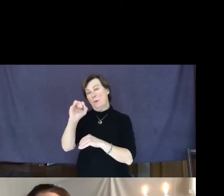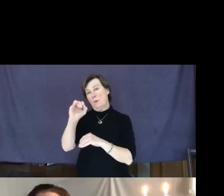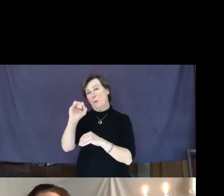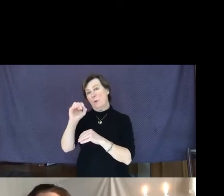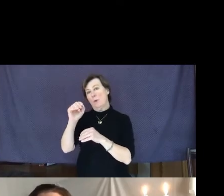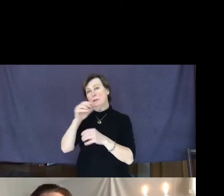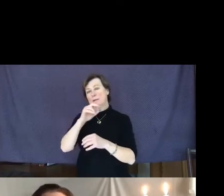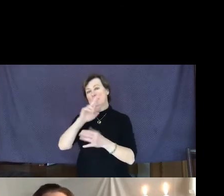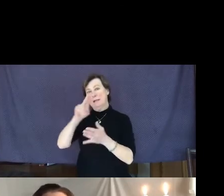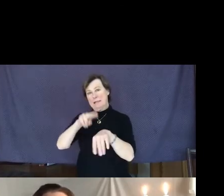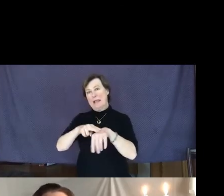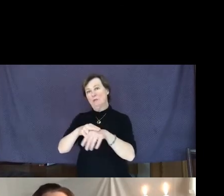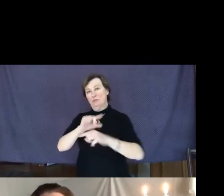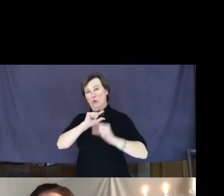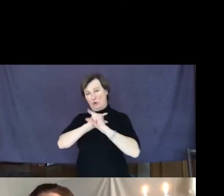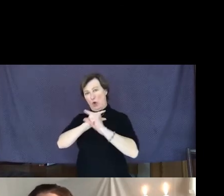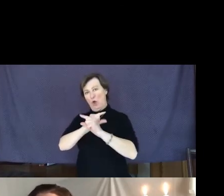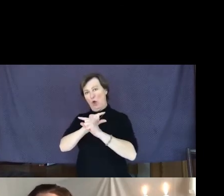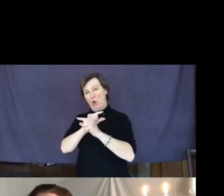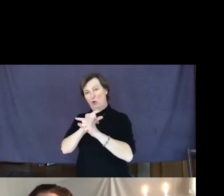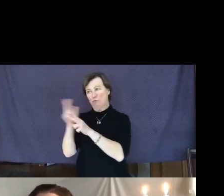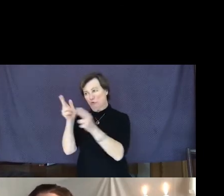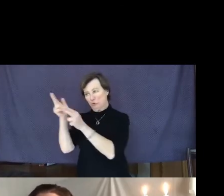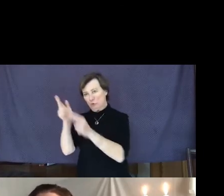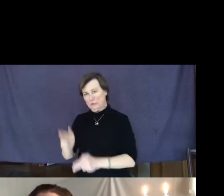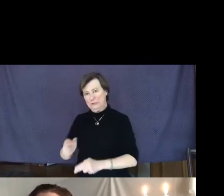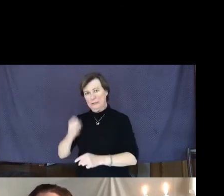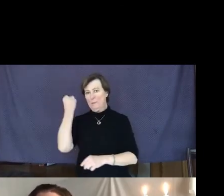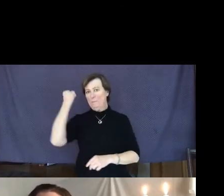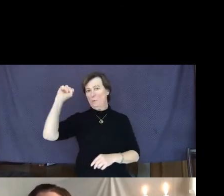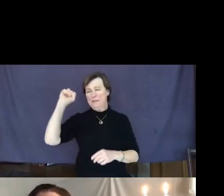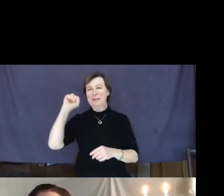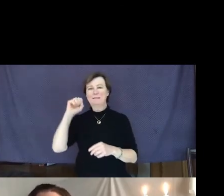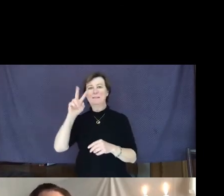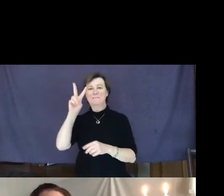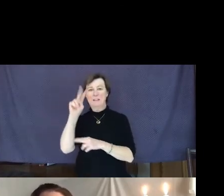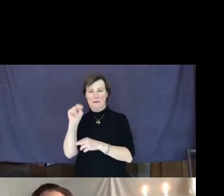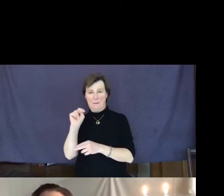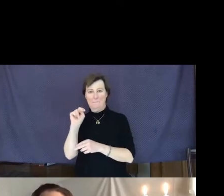protesting the Vietnam War. There was much controversy after the